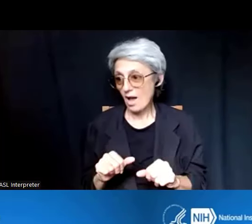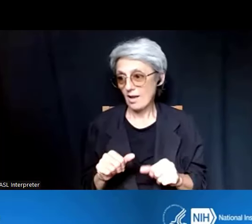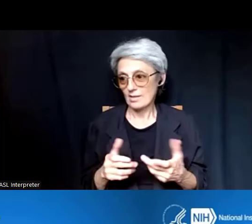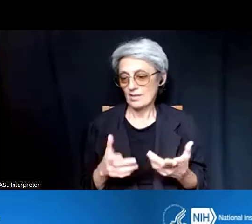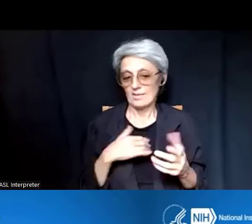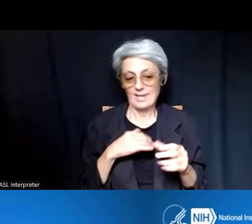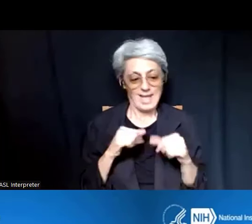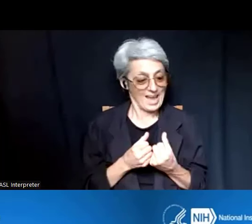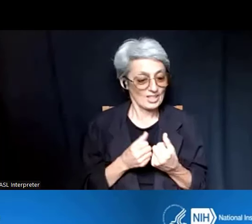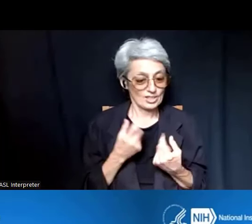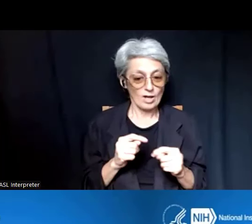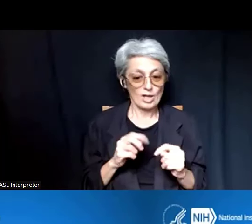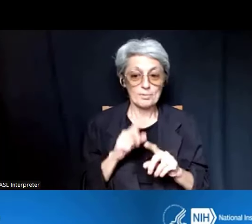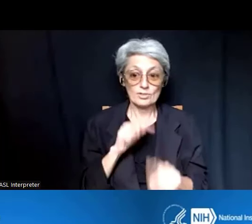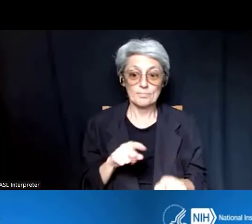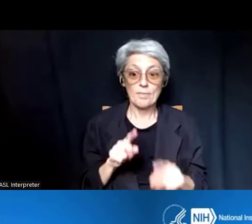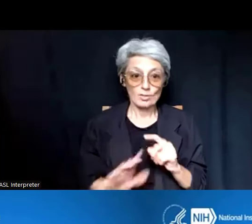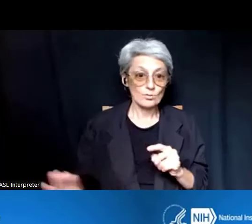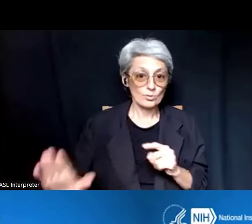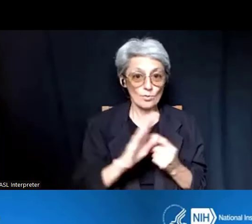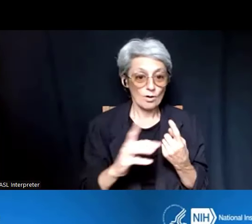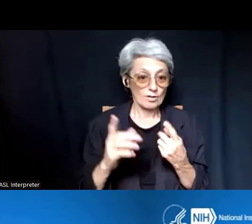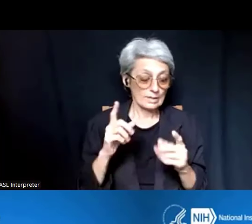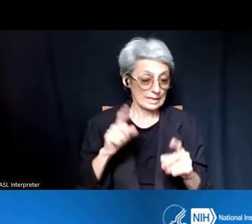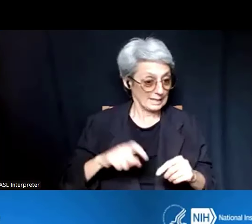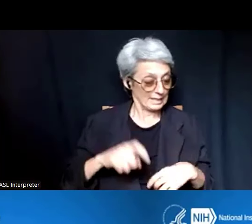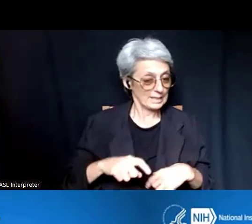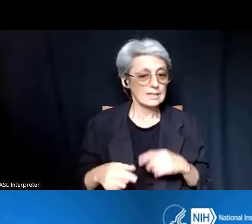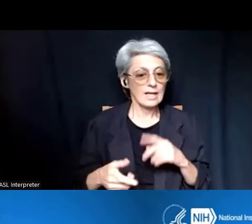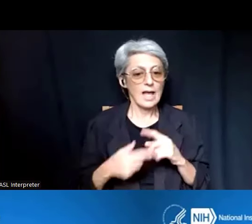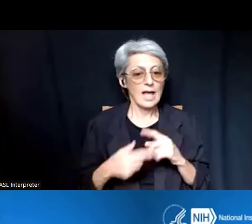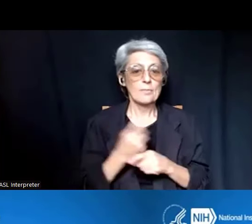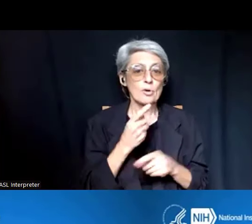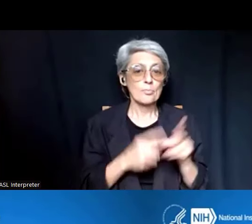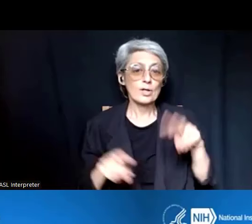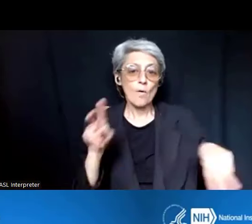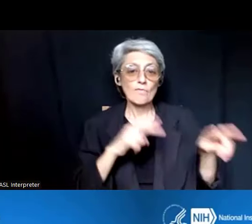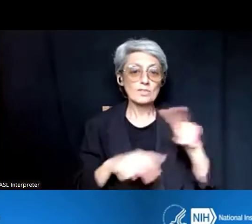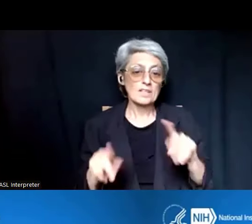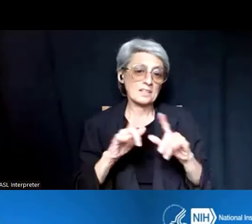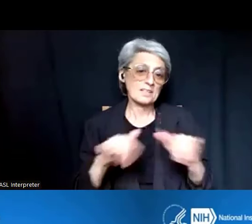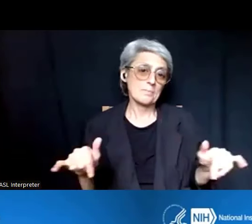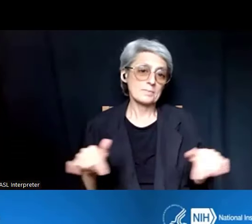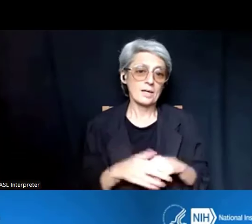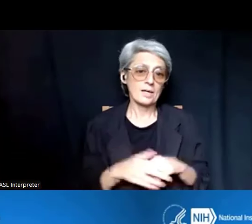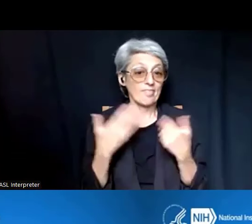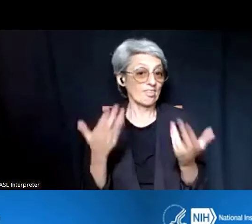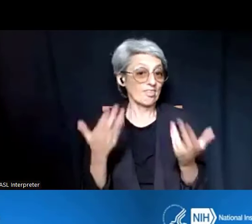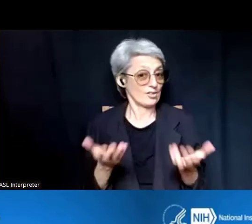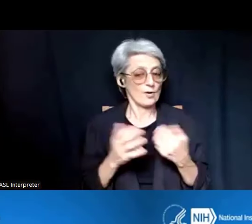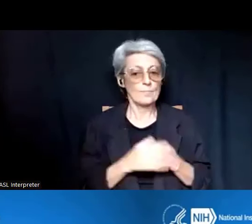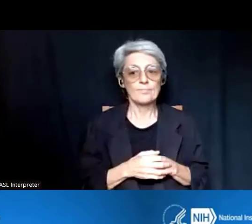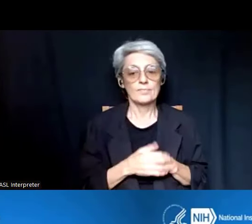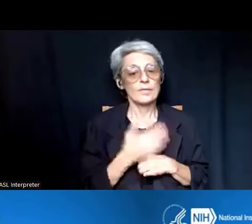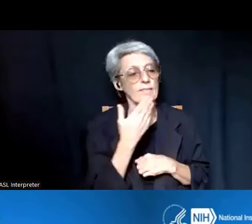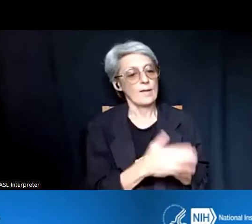while still providing appropriate oversight. So, there you go. Dr. Anissa Brown: Thank you. I'll give Kenny a slight break --